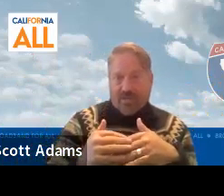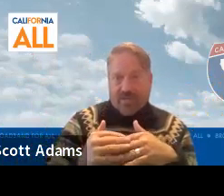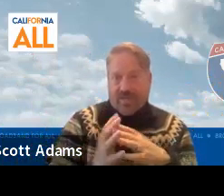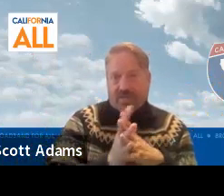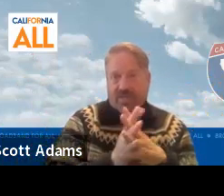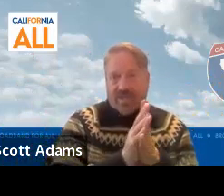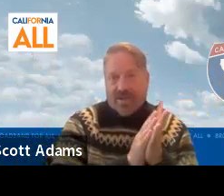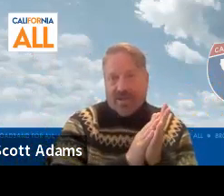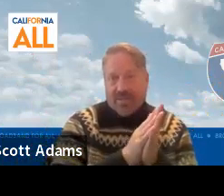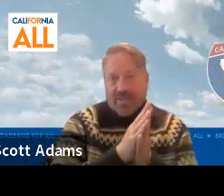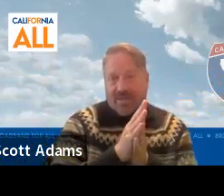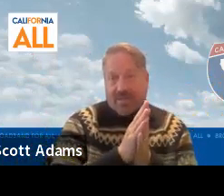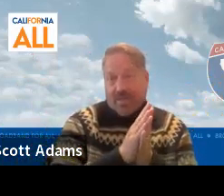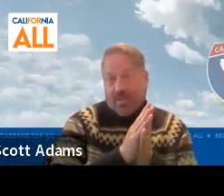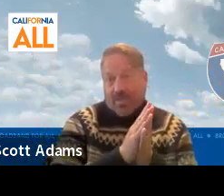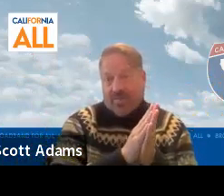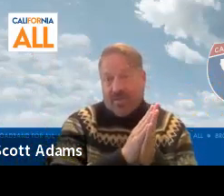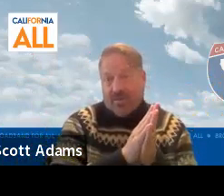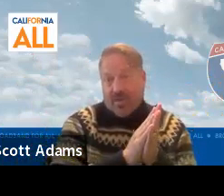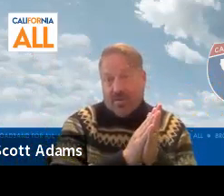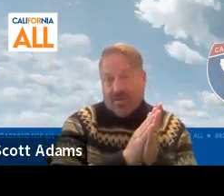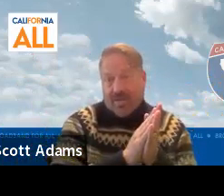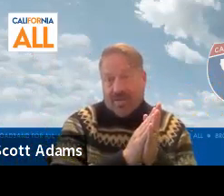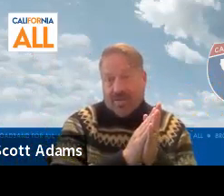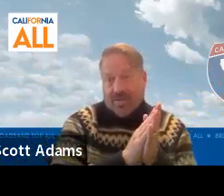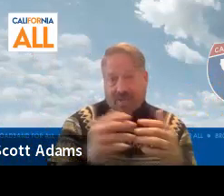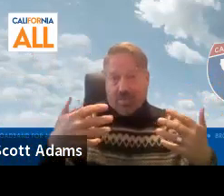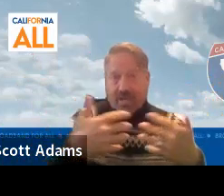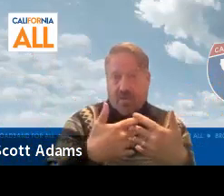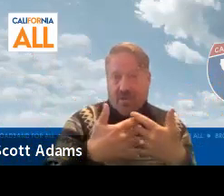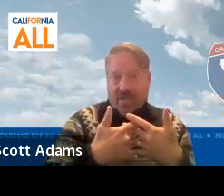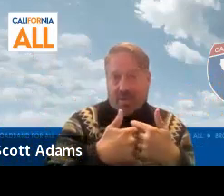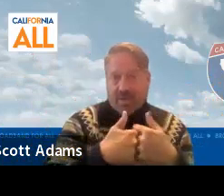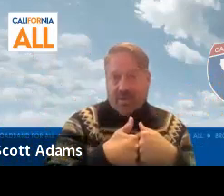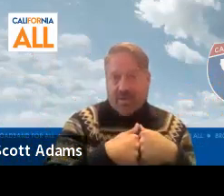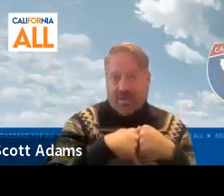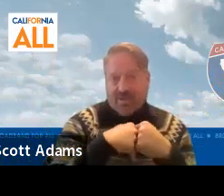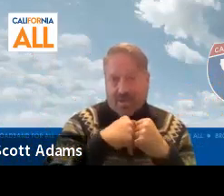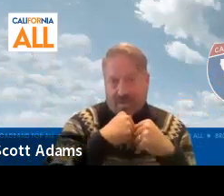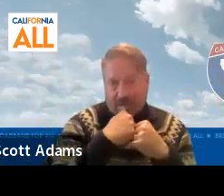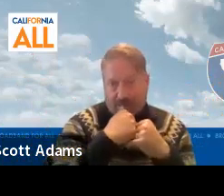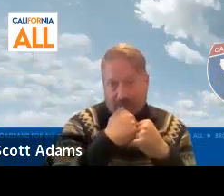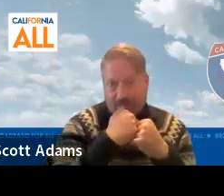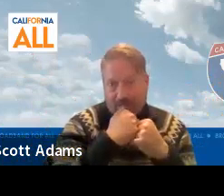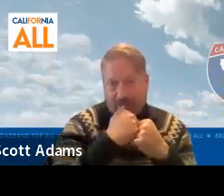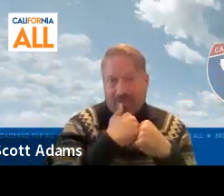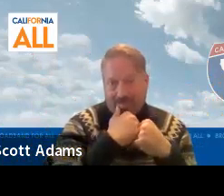this space, to be able to benefit from, and to enable that cross collaboration that you're talking about.